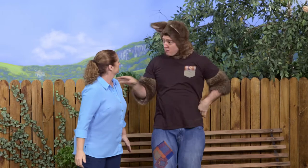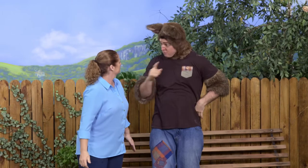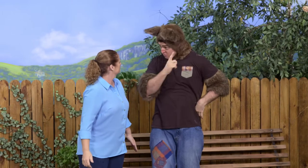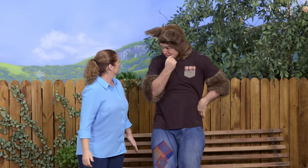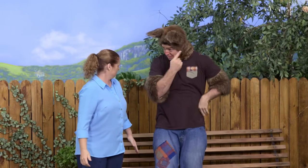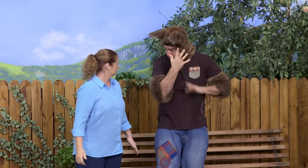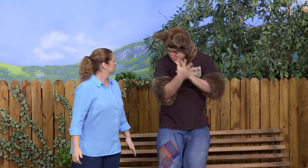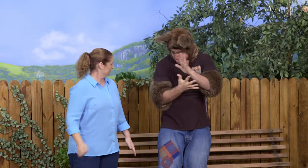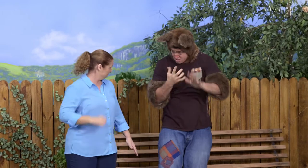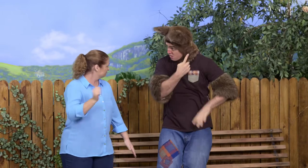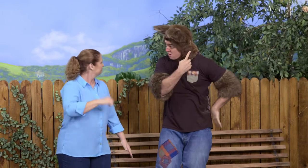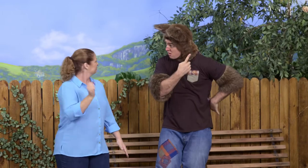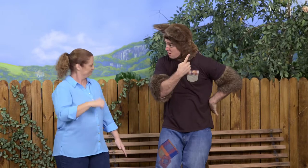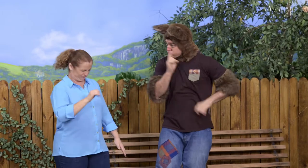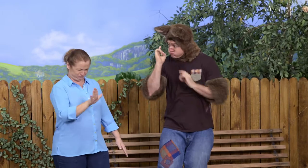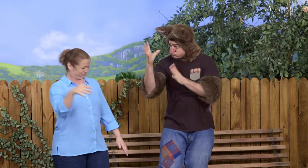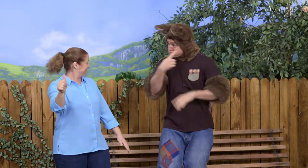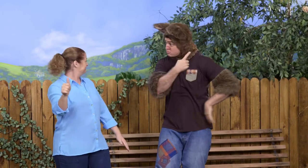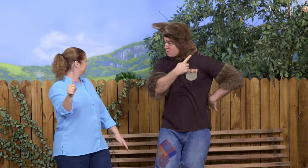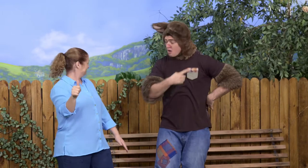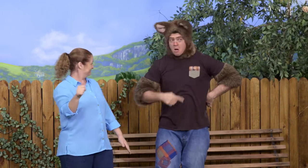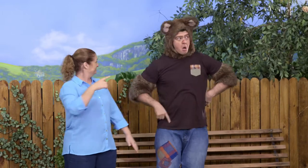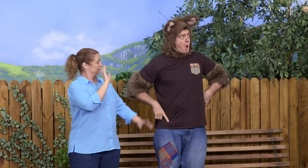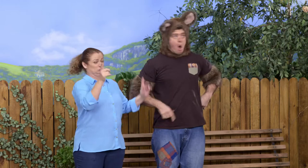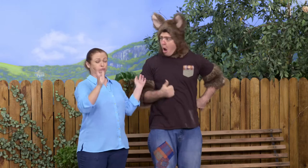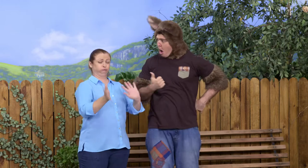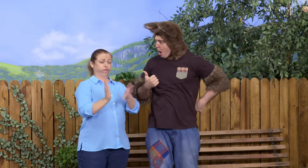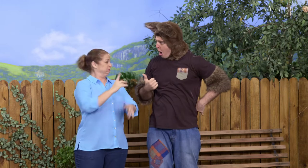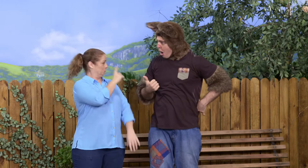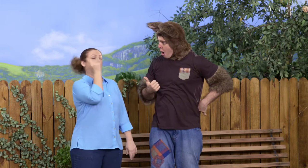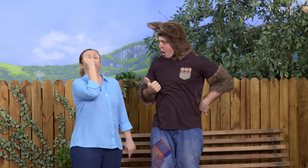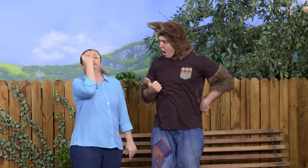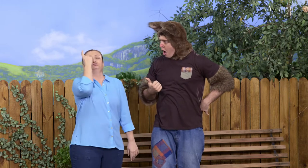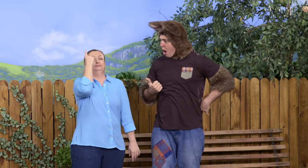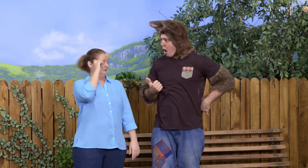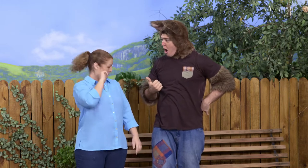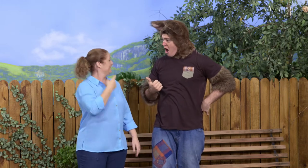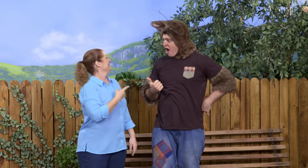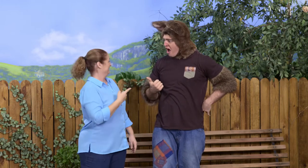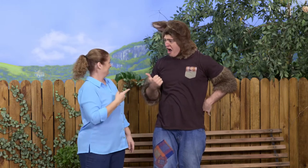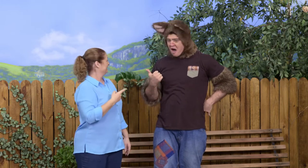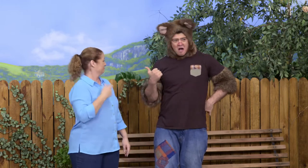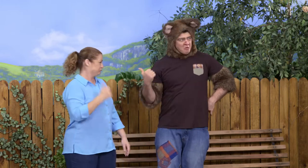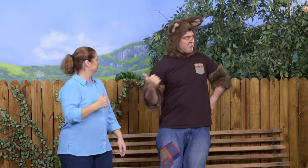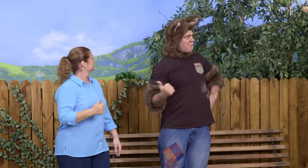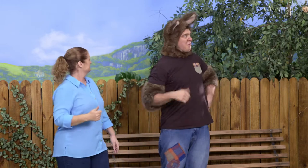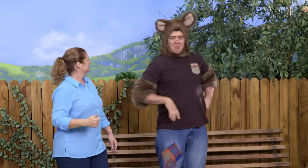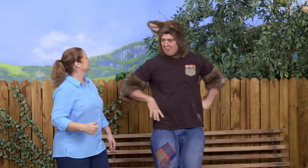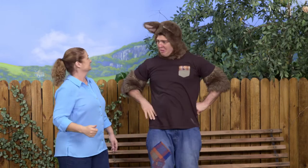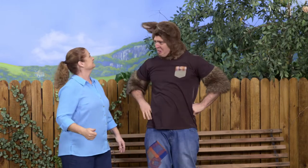He can sign? Auslan? Yes, he's very good at it. You'll understand everything he says. That's great!